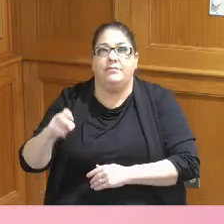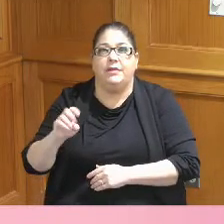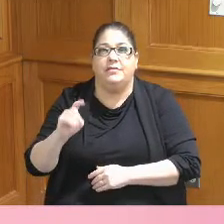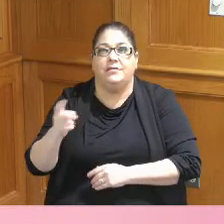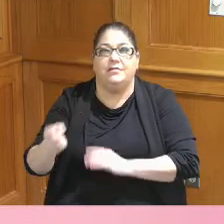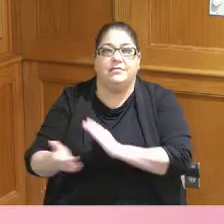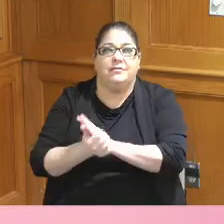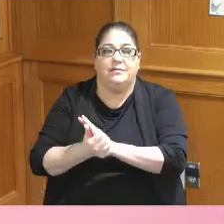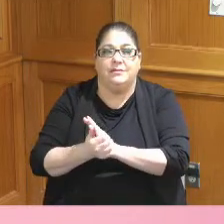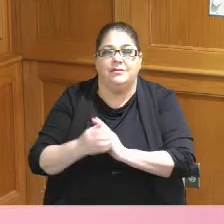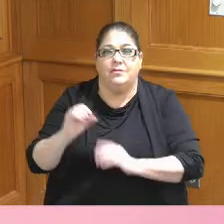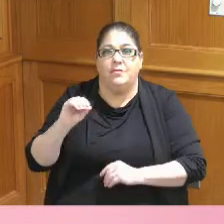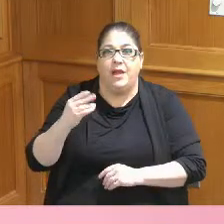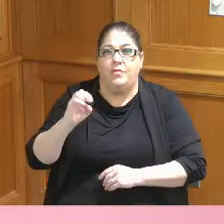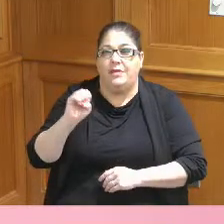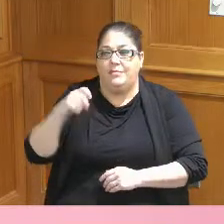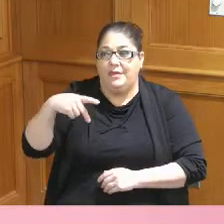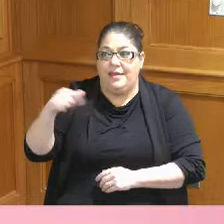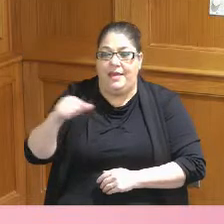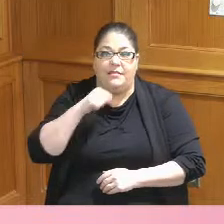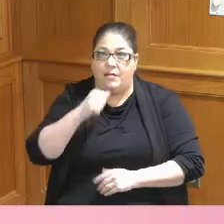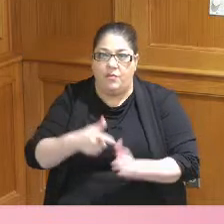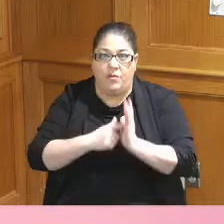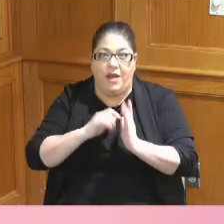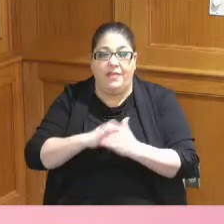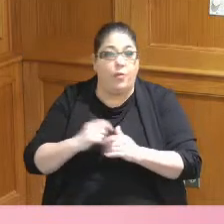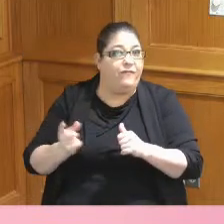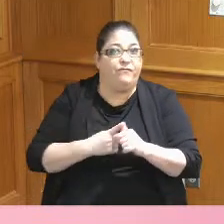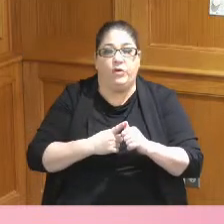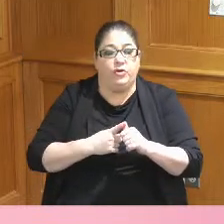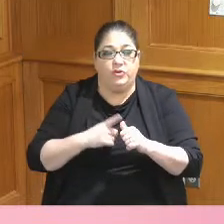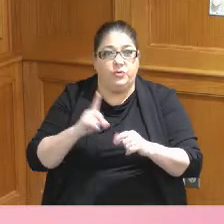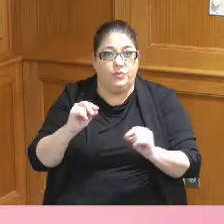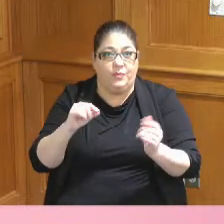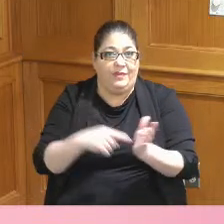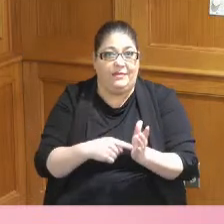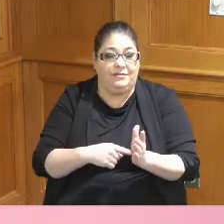highway PA in fact we're the first solid waste District in Ohio to do something like this